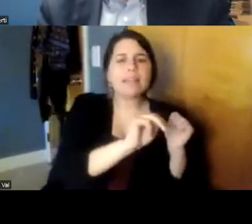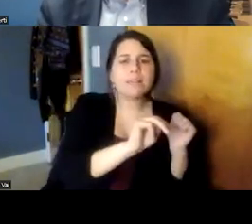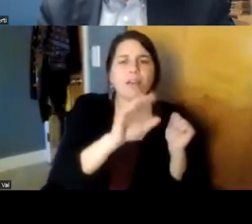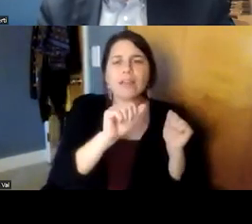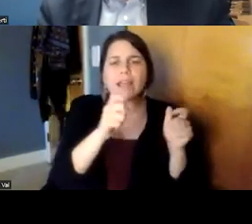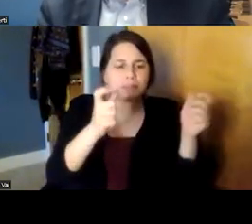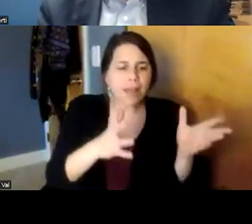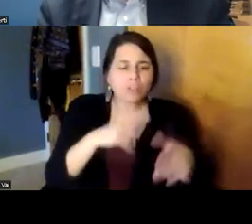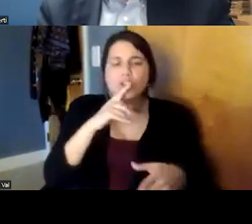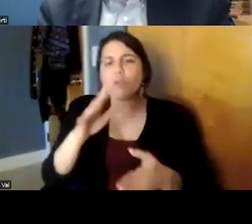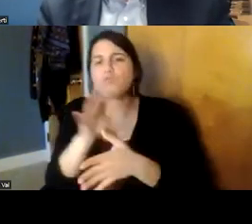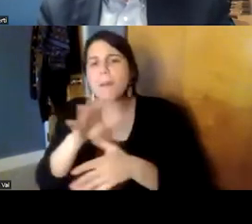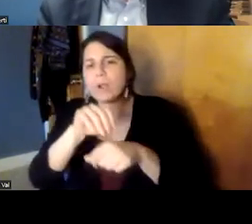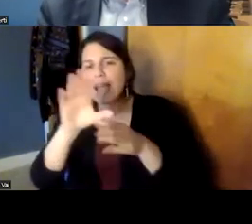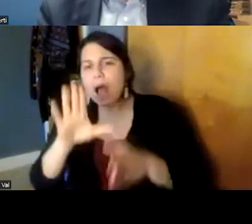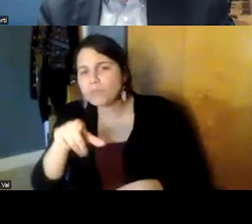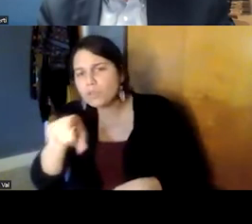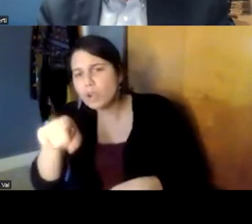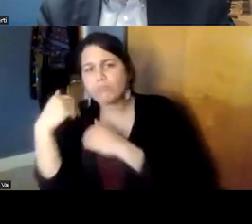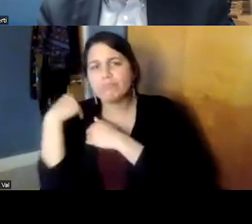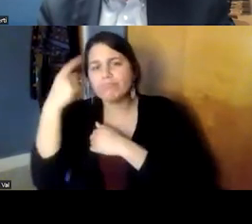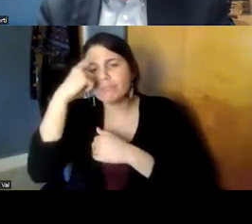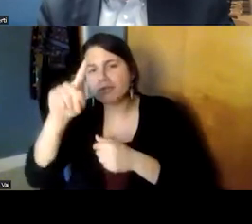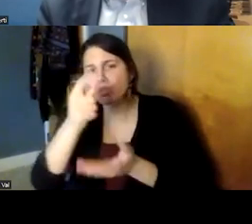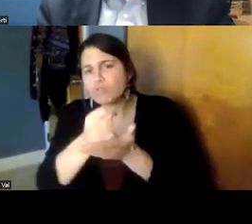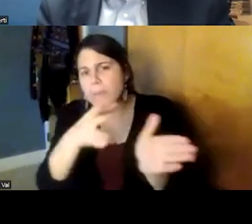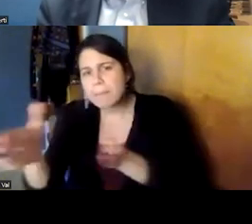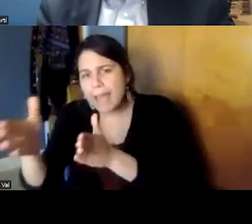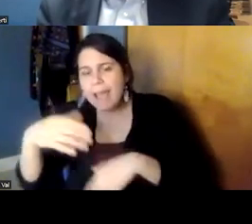that is responsible for developing the treatment plan for that patient